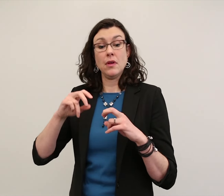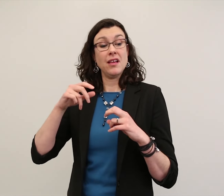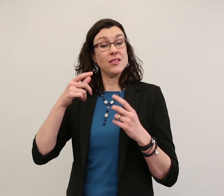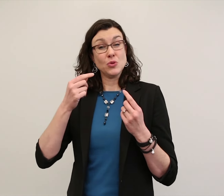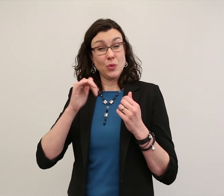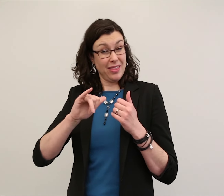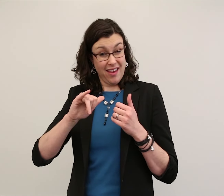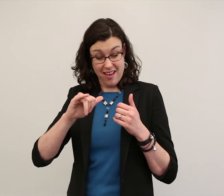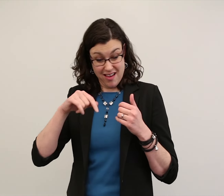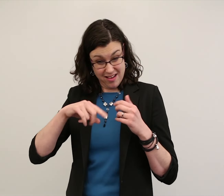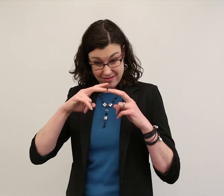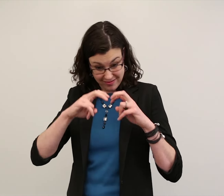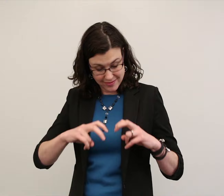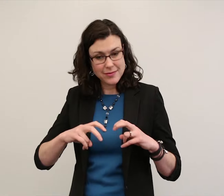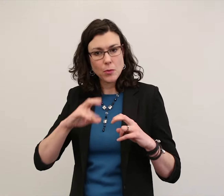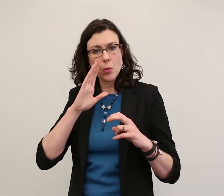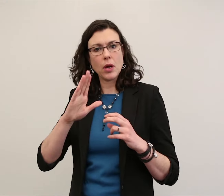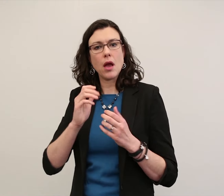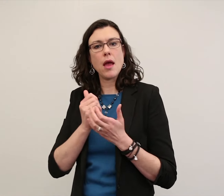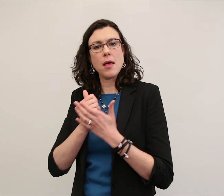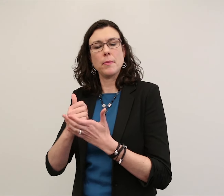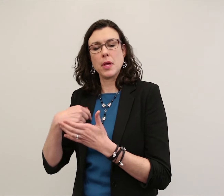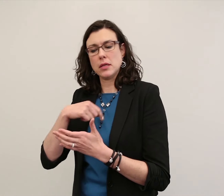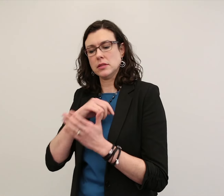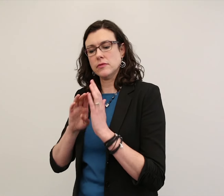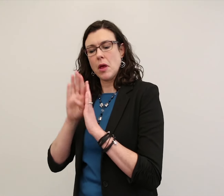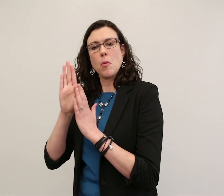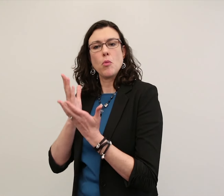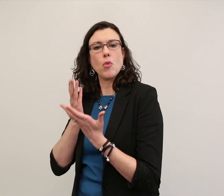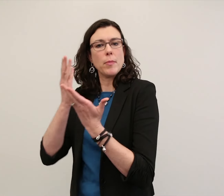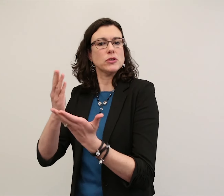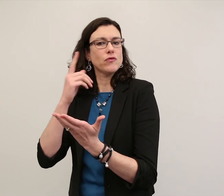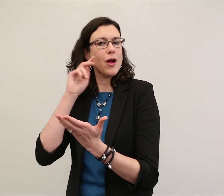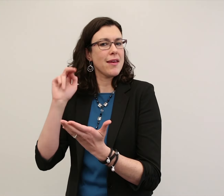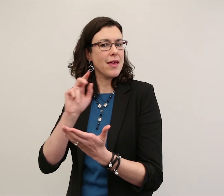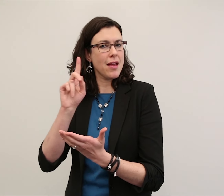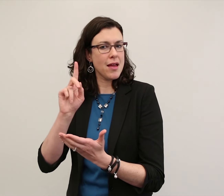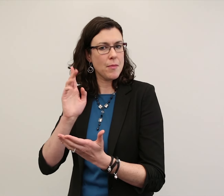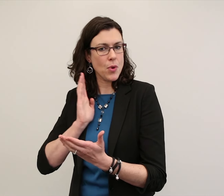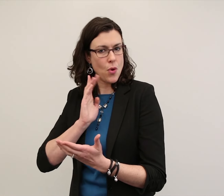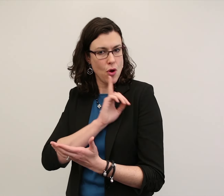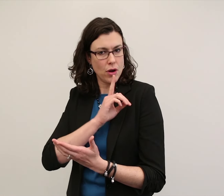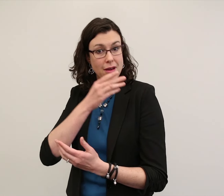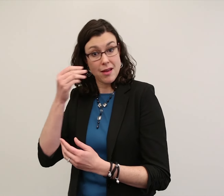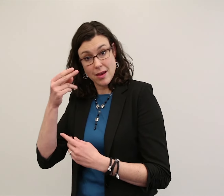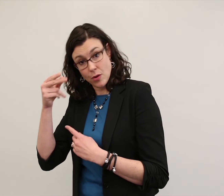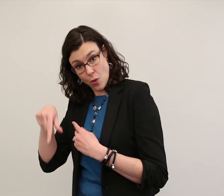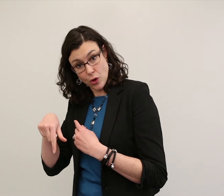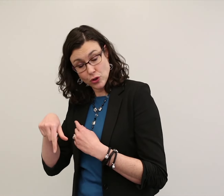The purpose of the data is to help develop recommendations for the NAD board and headquarters.